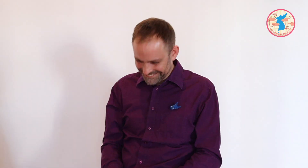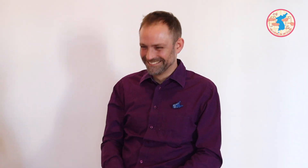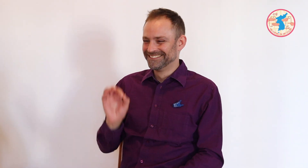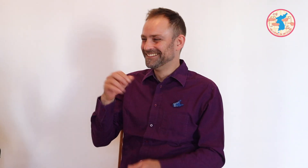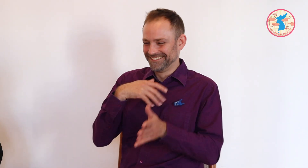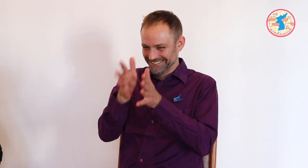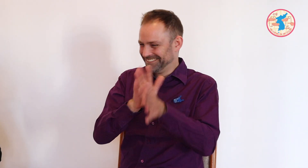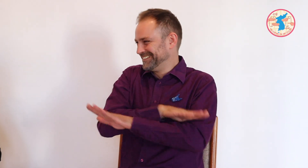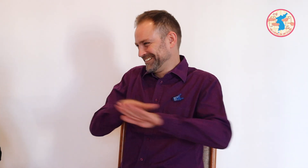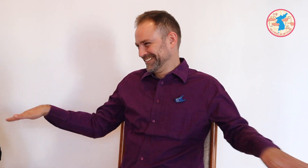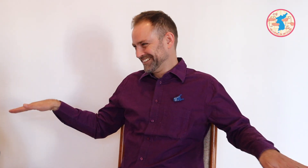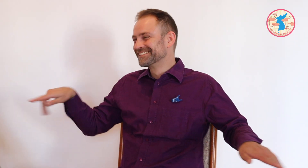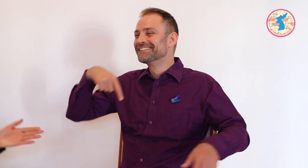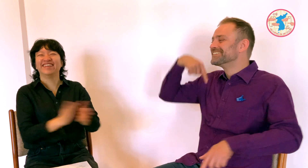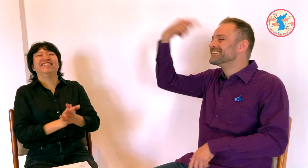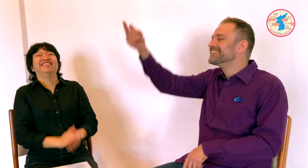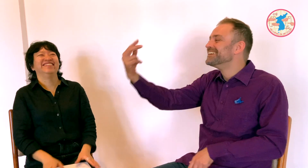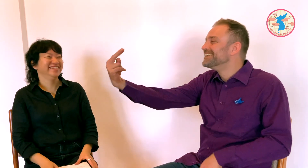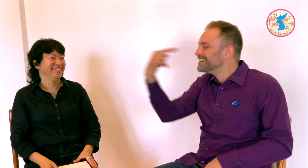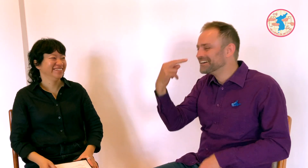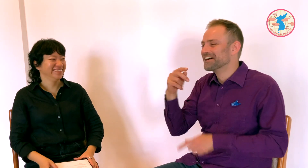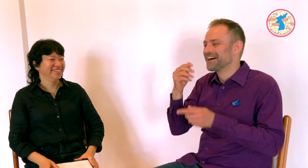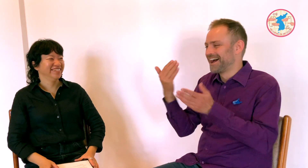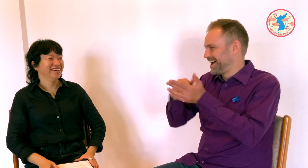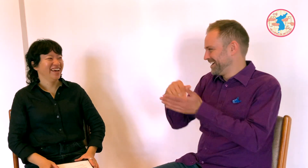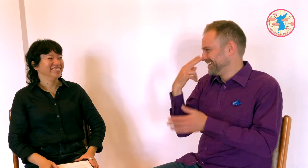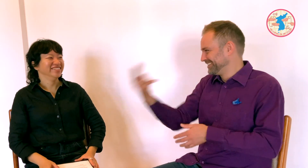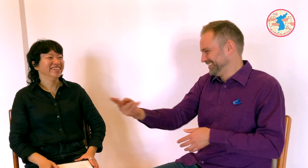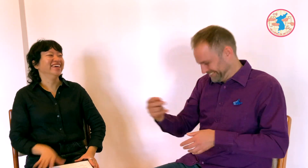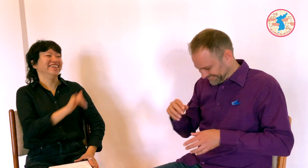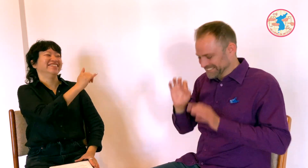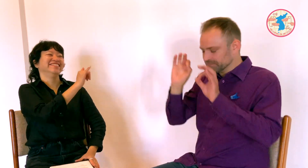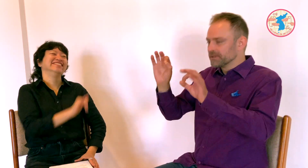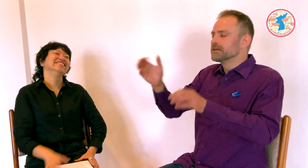Robert: Haha yeah, I should get it over with. So anyone would be able to watch this whenever.